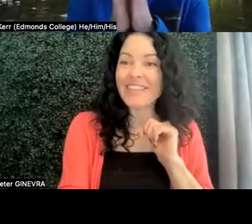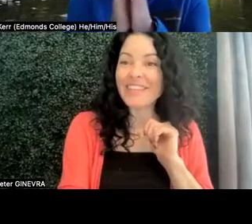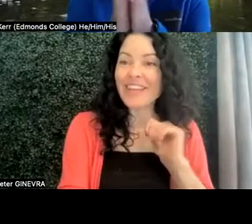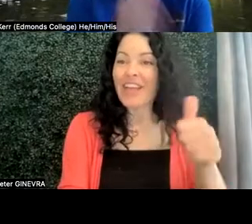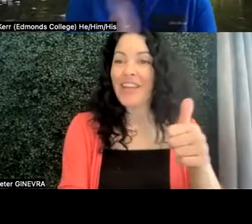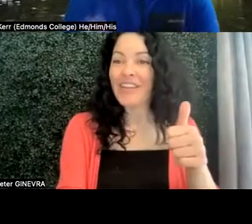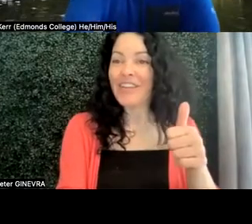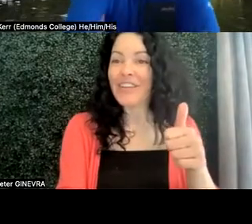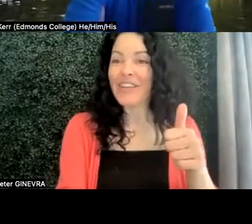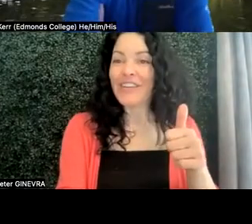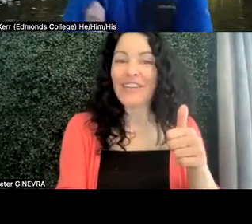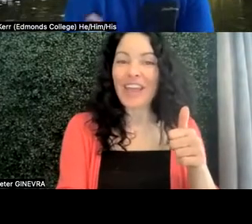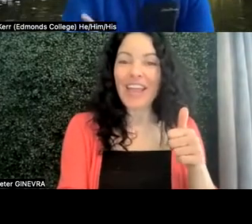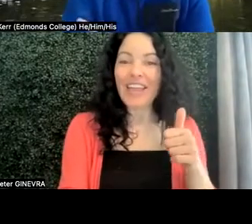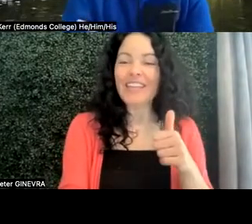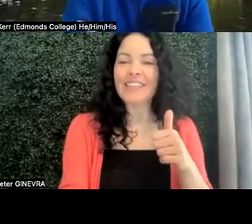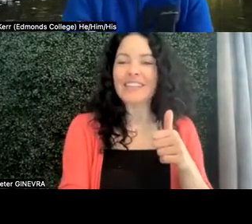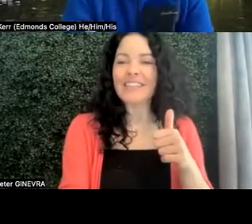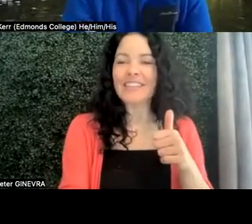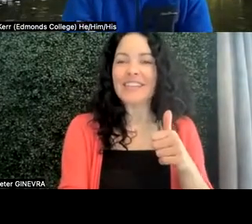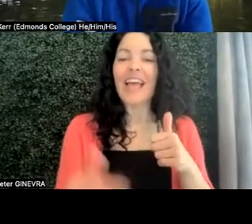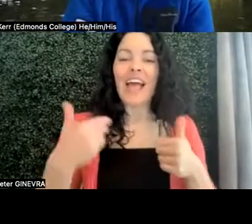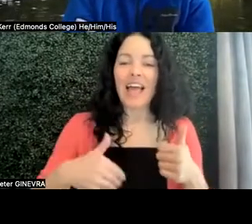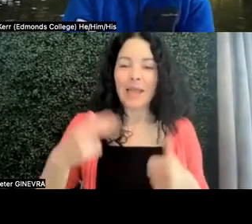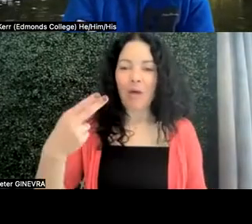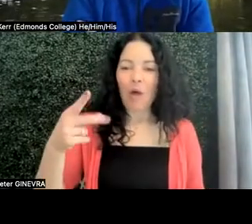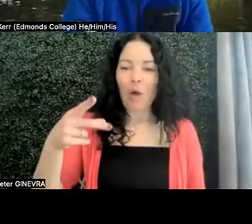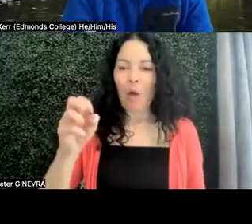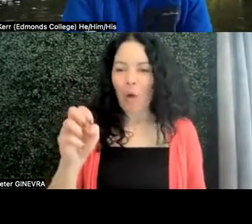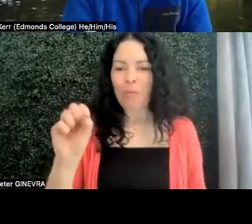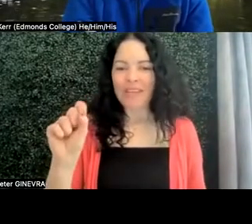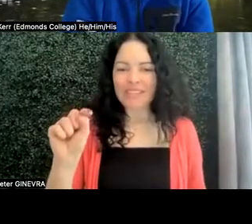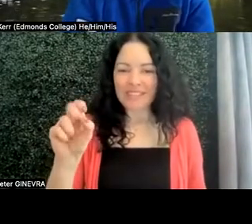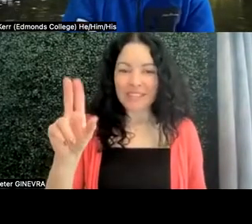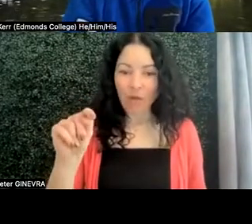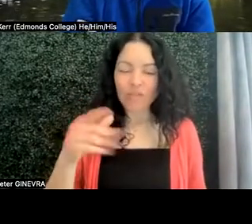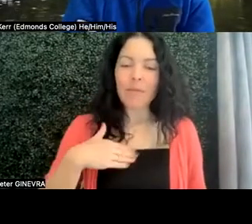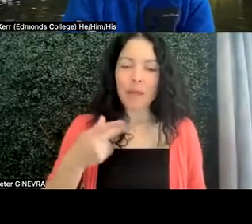Hi, I am Hope Stout. My pronouns are she/her/hers.